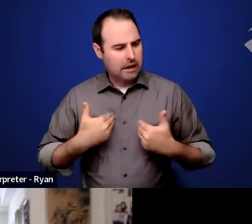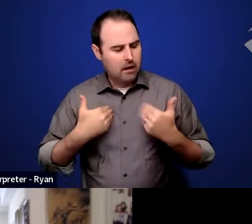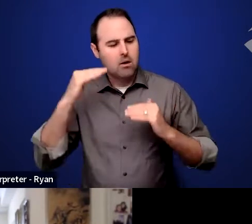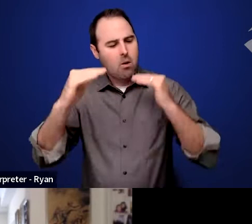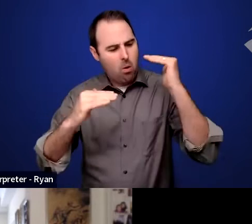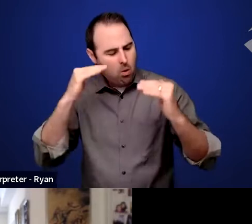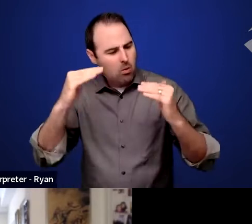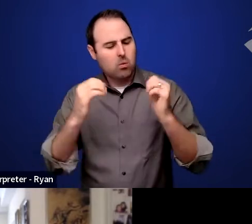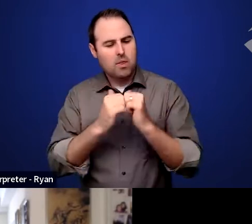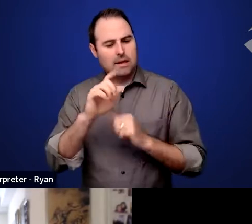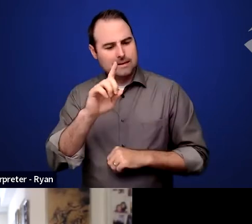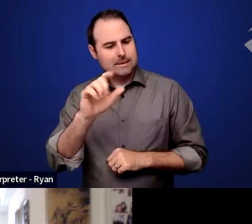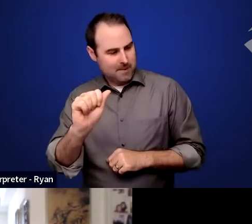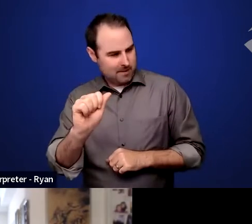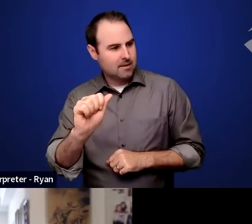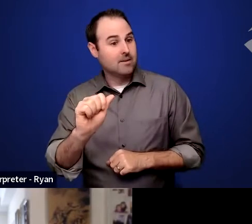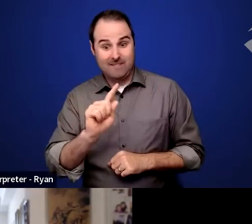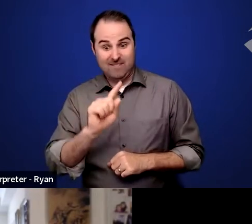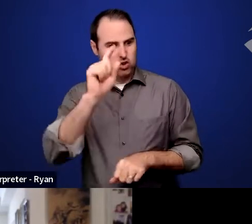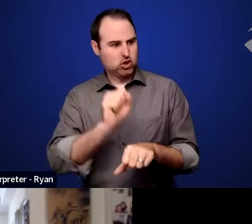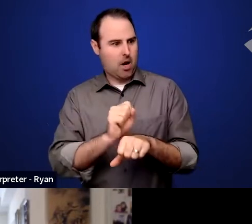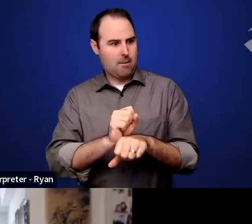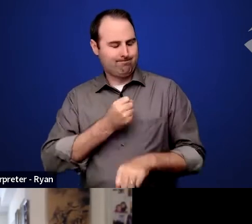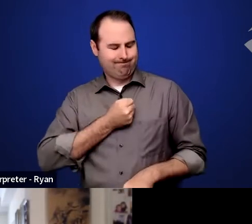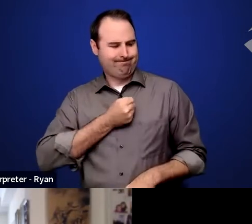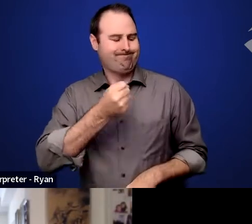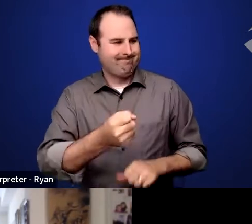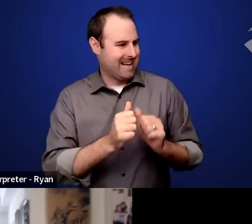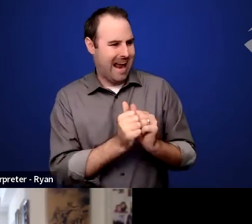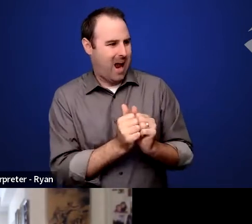get their foot in the door with their first job? That's a great question.